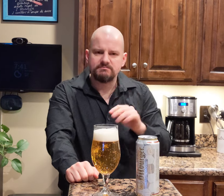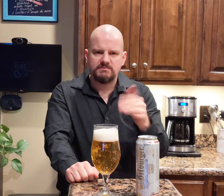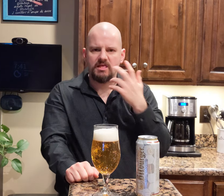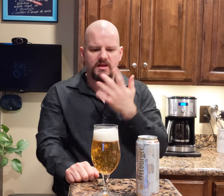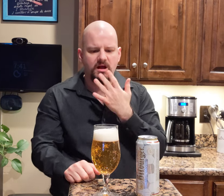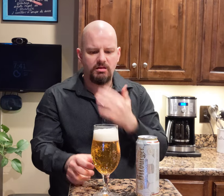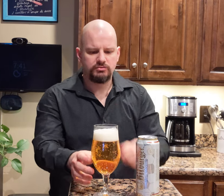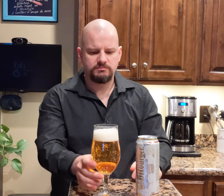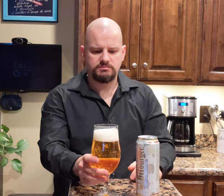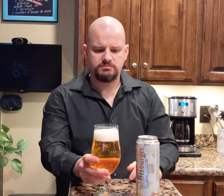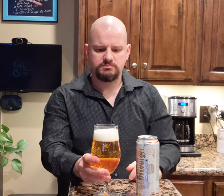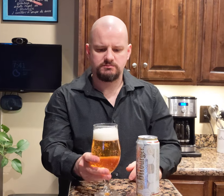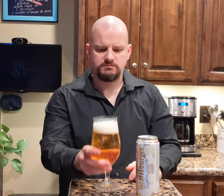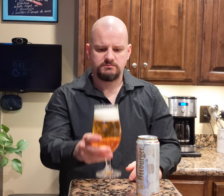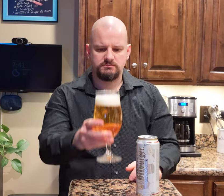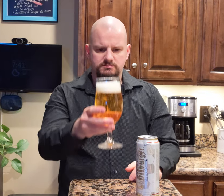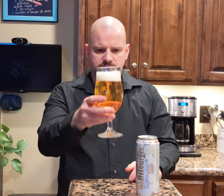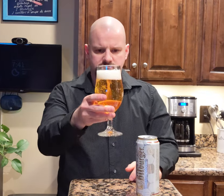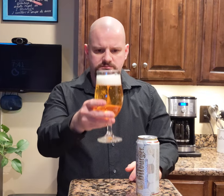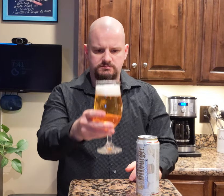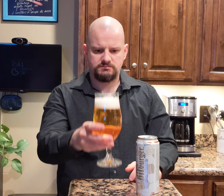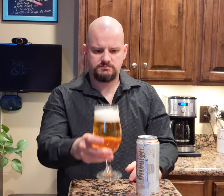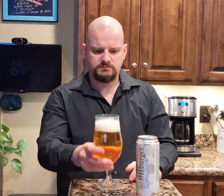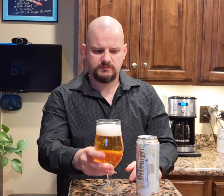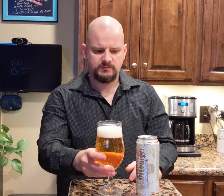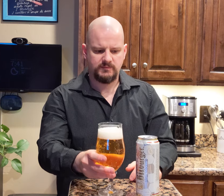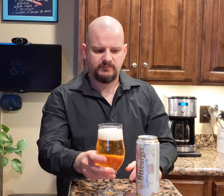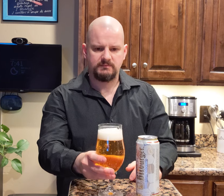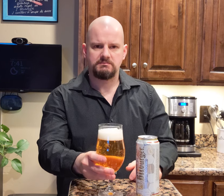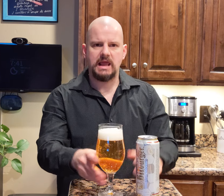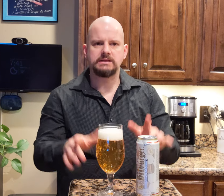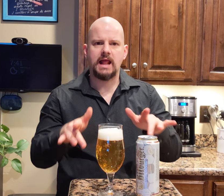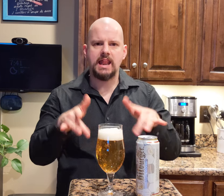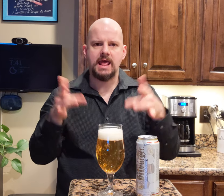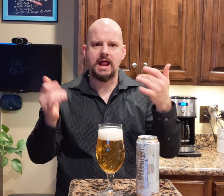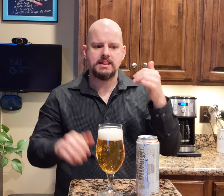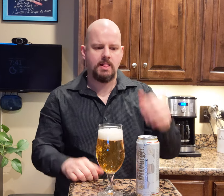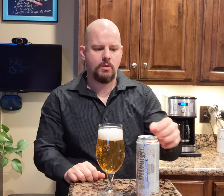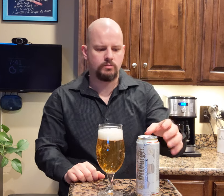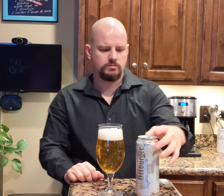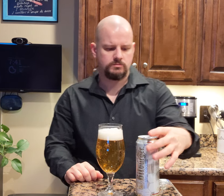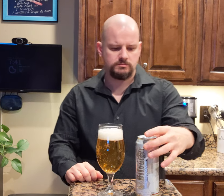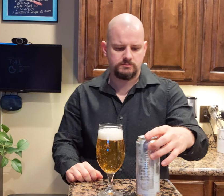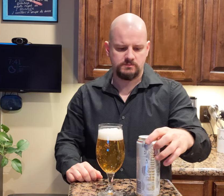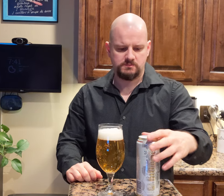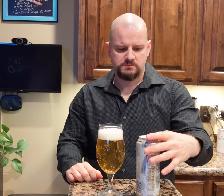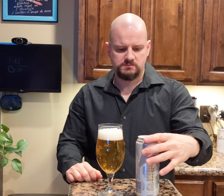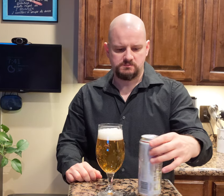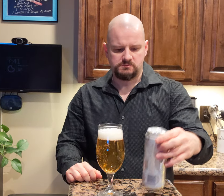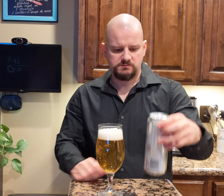You can see this colour. It's light yellow.